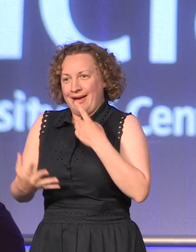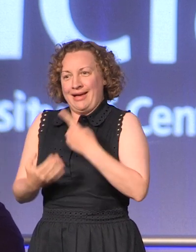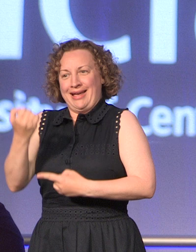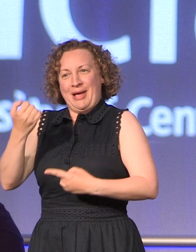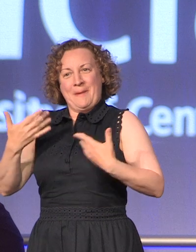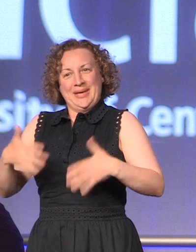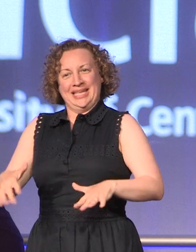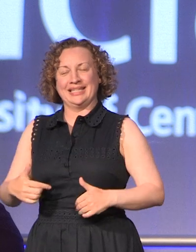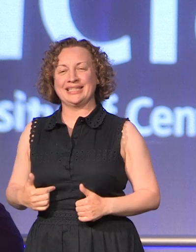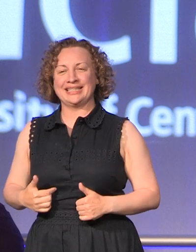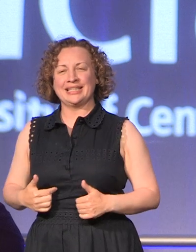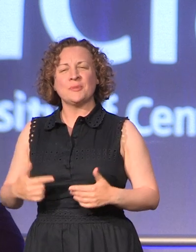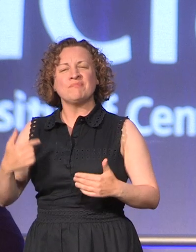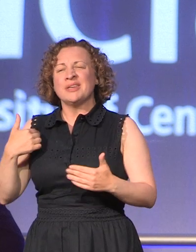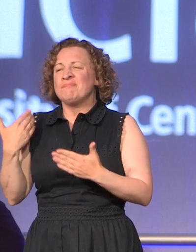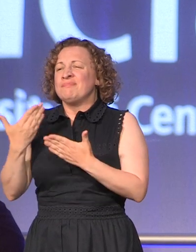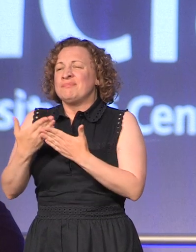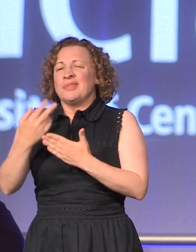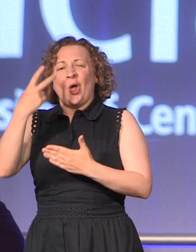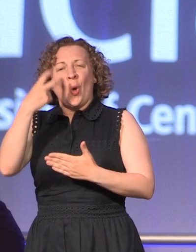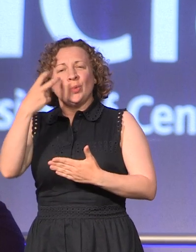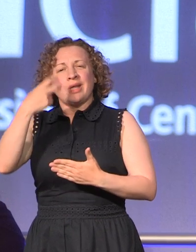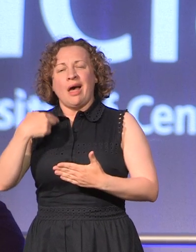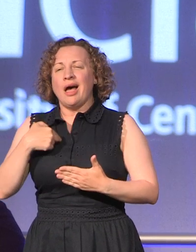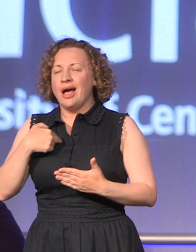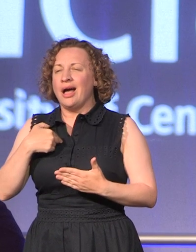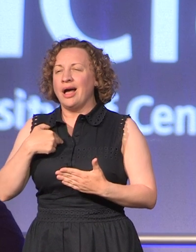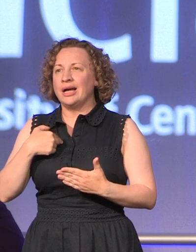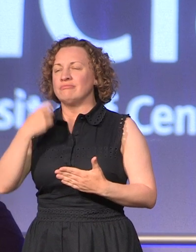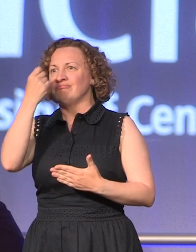you get to be as old as I am you worry about forgetting things, but you can rest